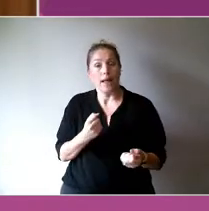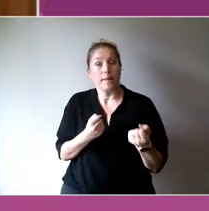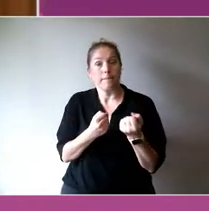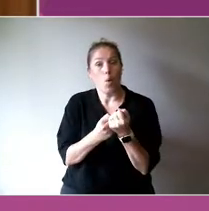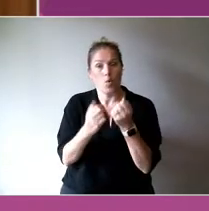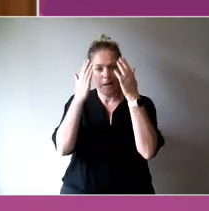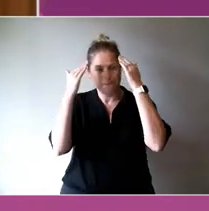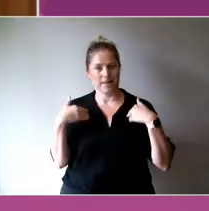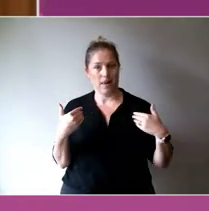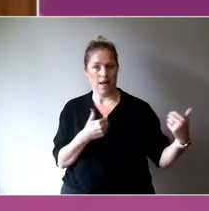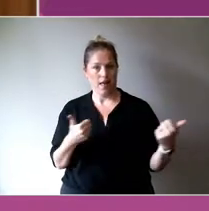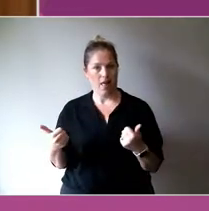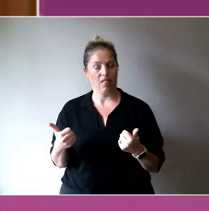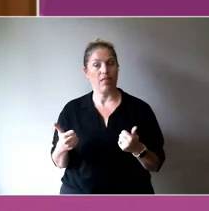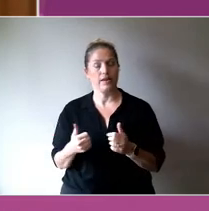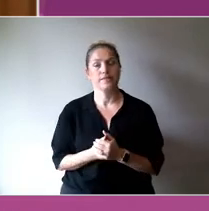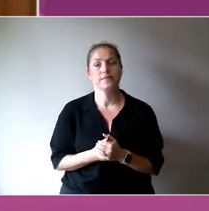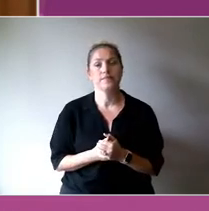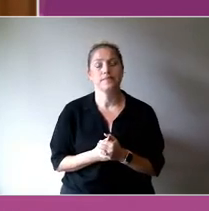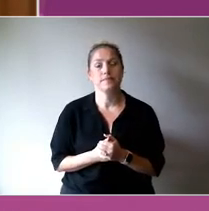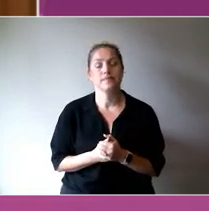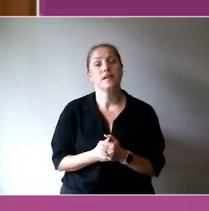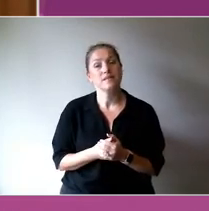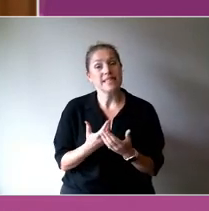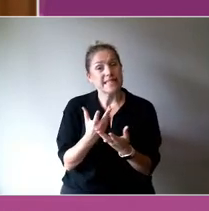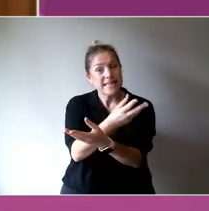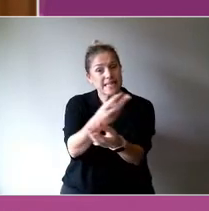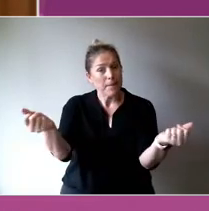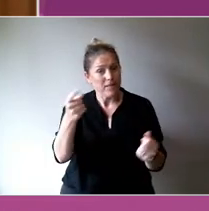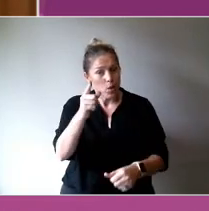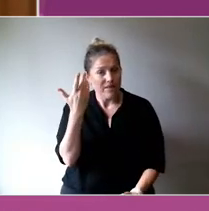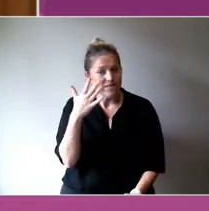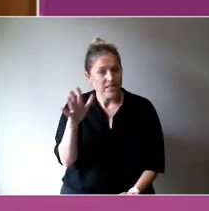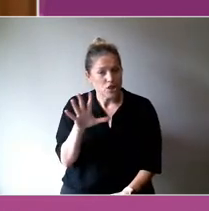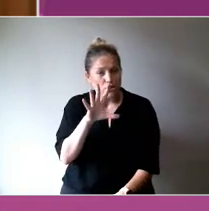Some of you may have joined the Australia Council's Arts and Wellbeing Forum held online